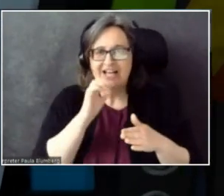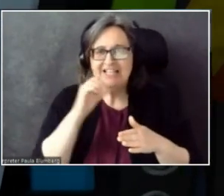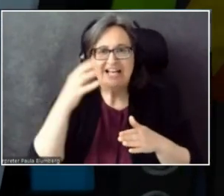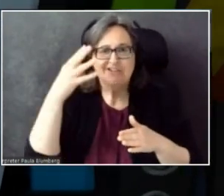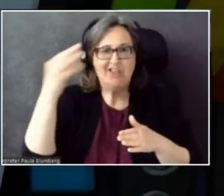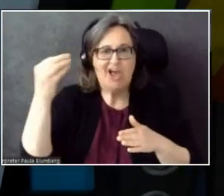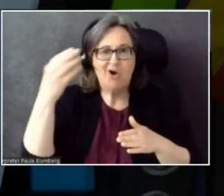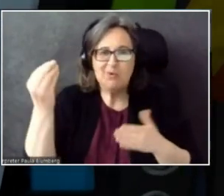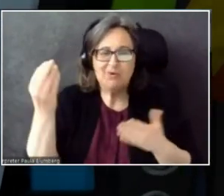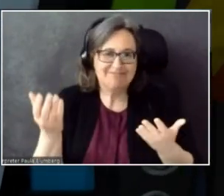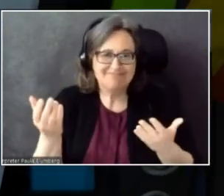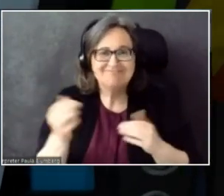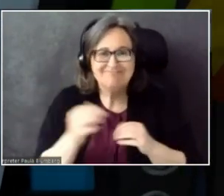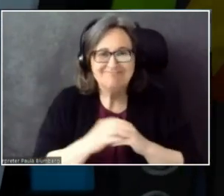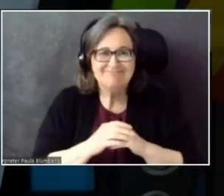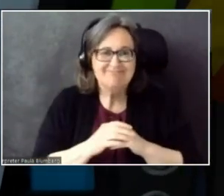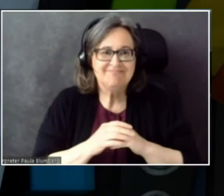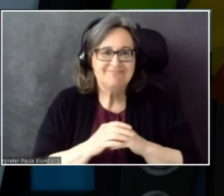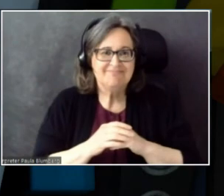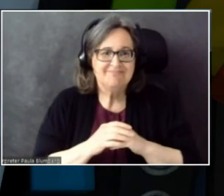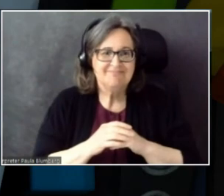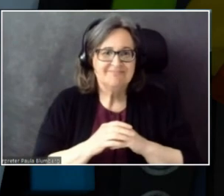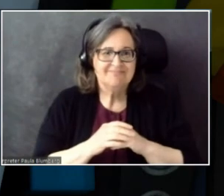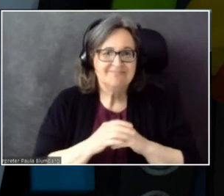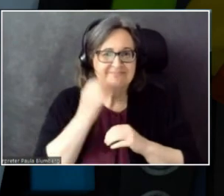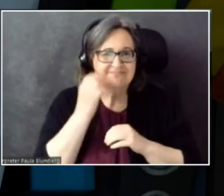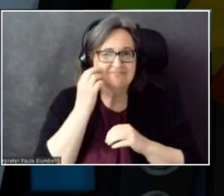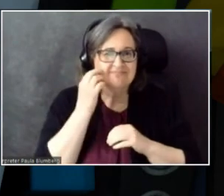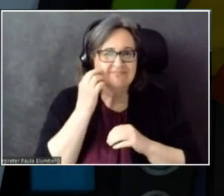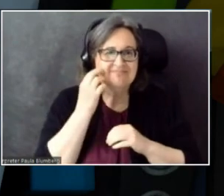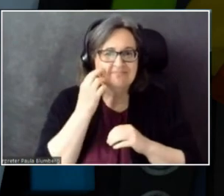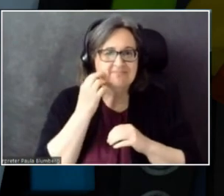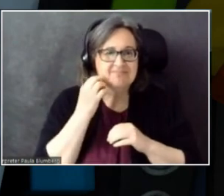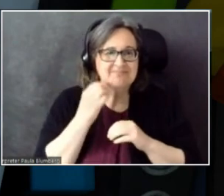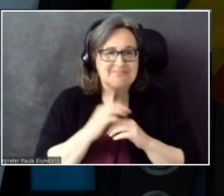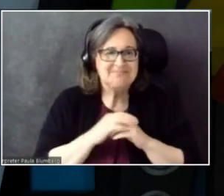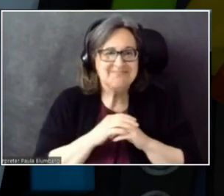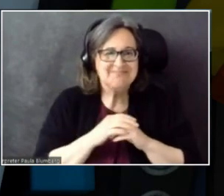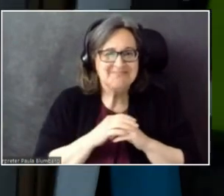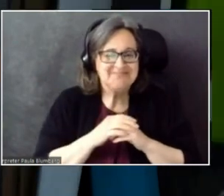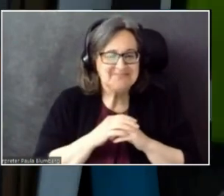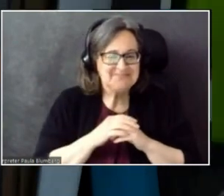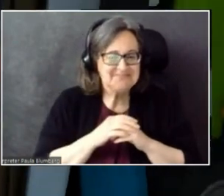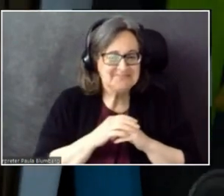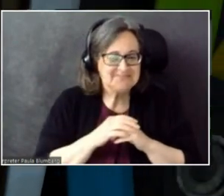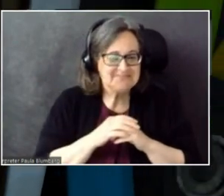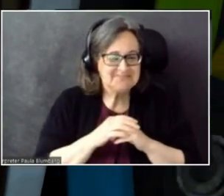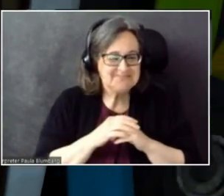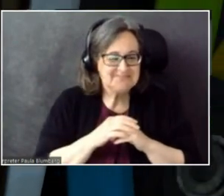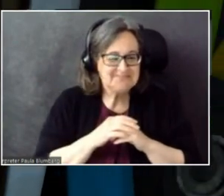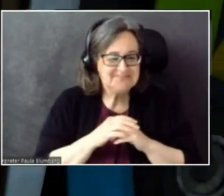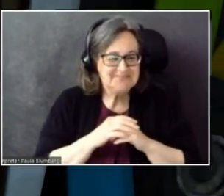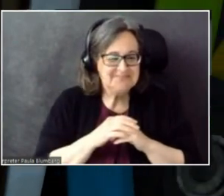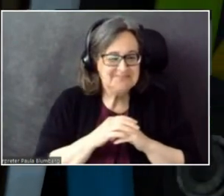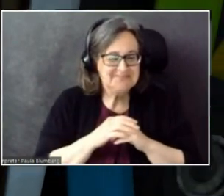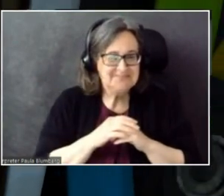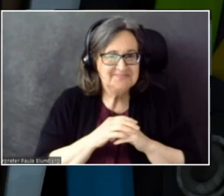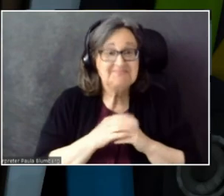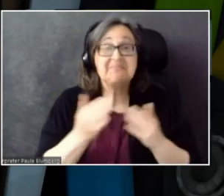With that in mind. All right. Lorelle?